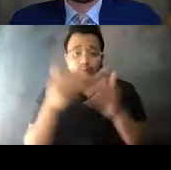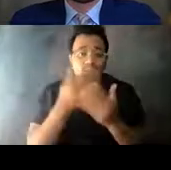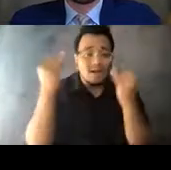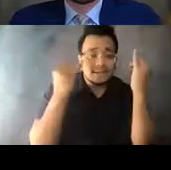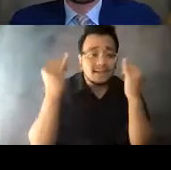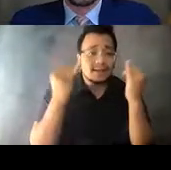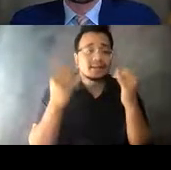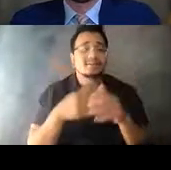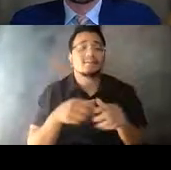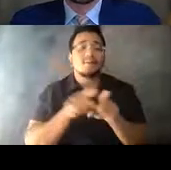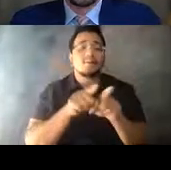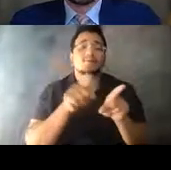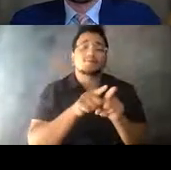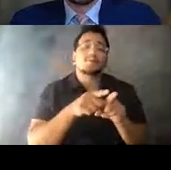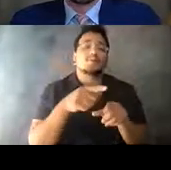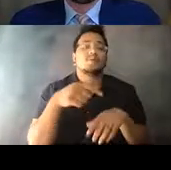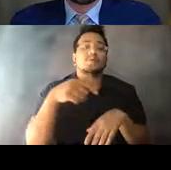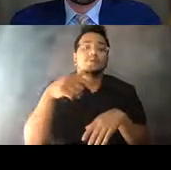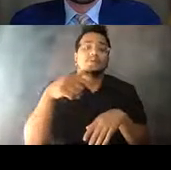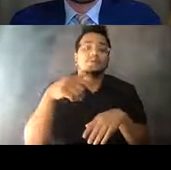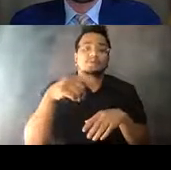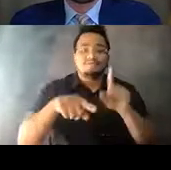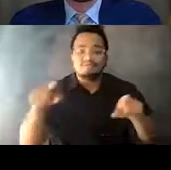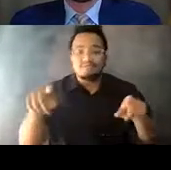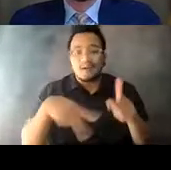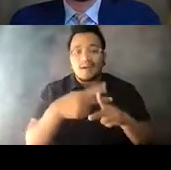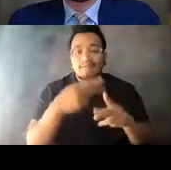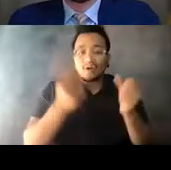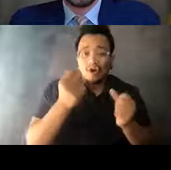vehicles that offer last-mile solutions to alternative 14:33:20 fuel vehicles and the transit systems of tomorrow.